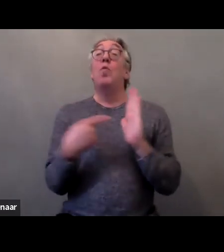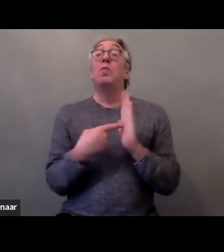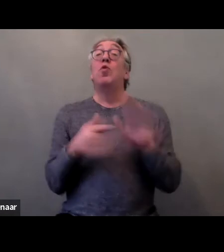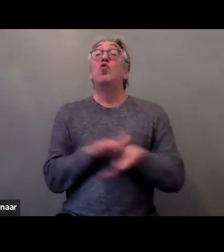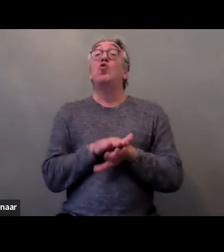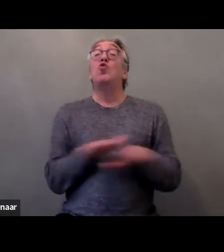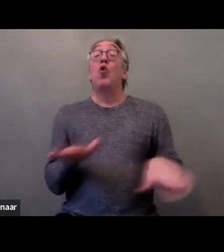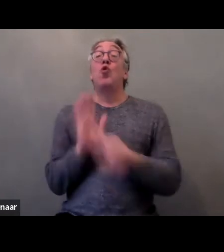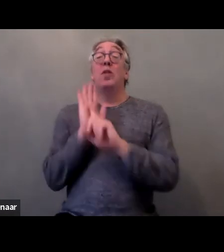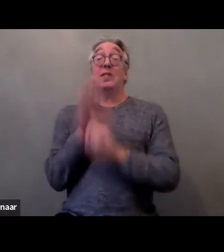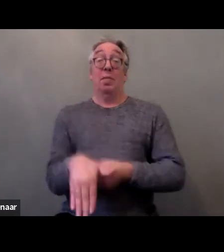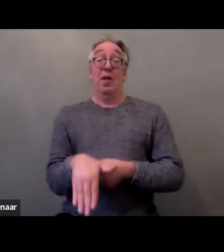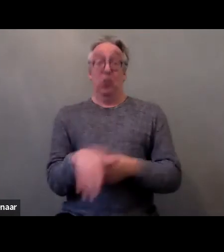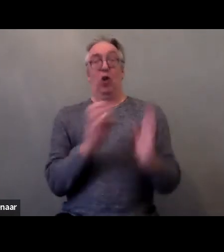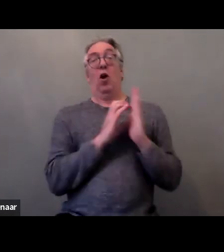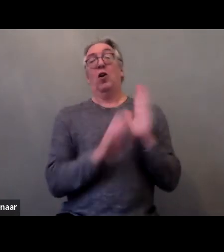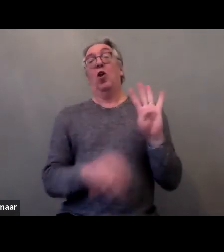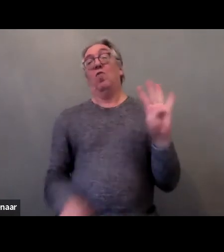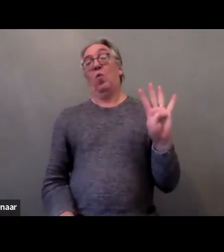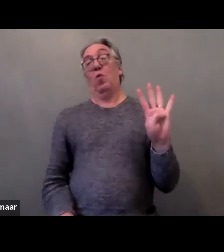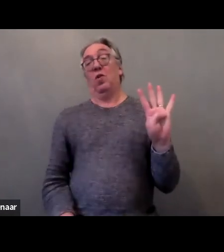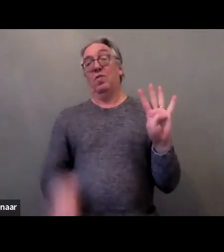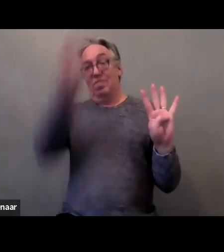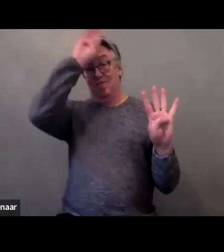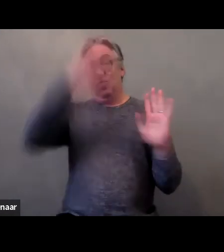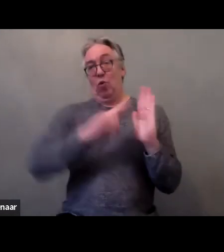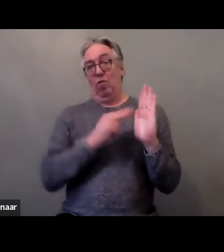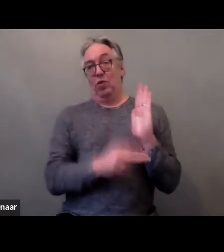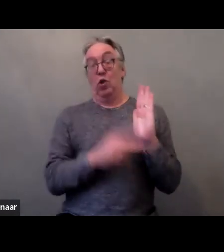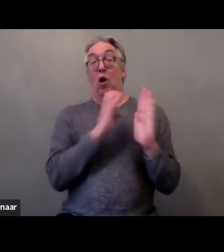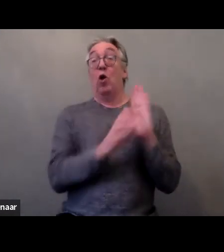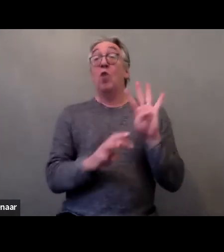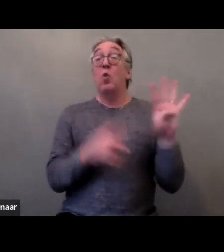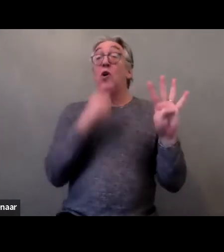article 4 of the Istanbul Convention that ensures protection of women